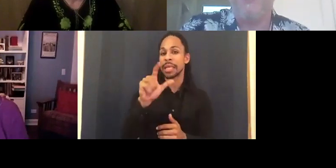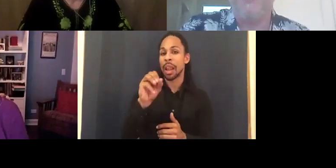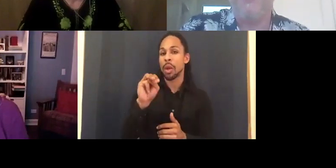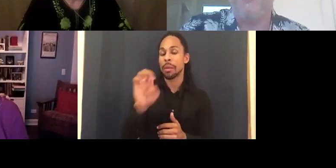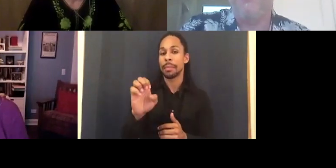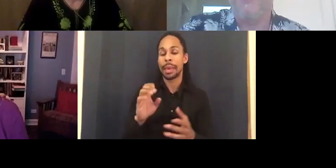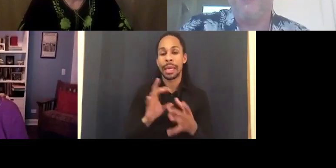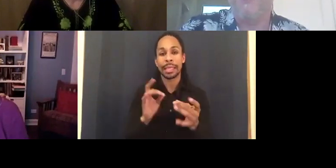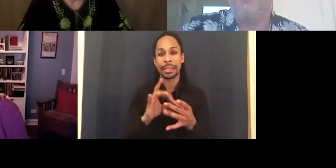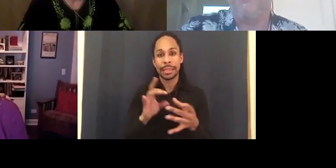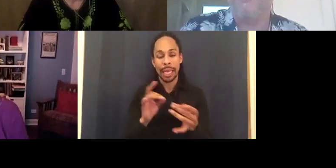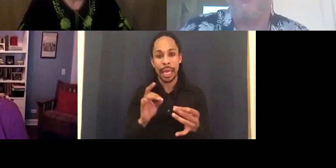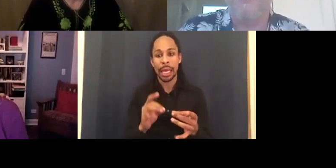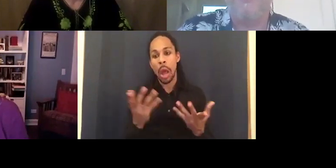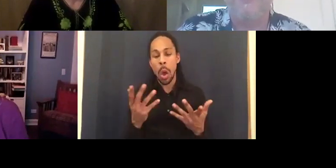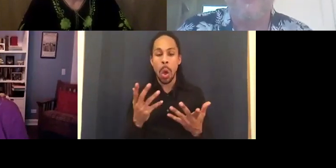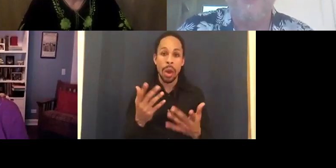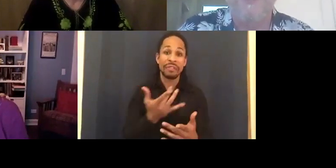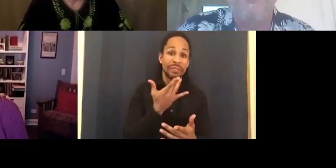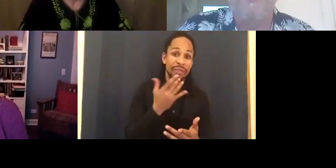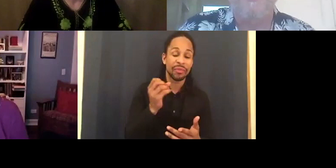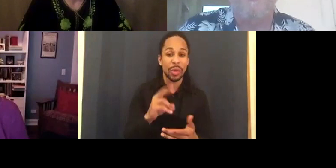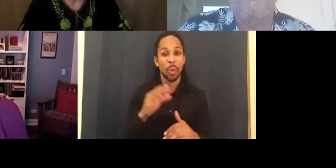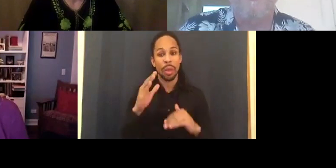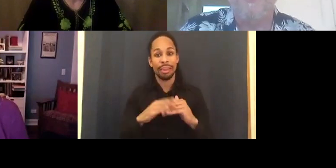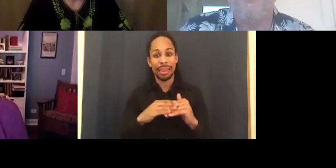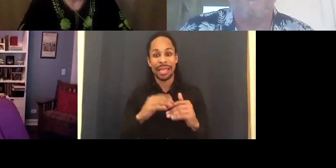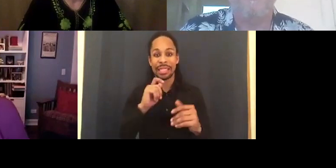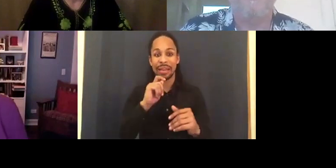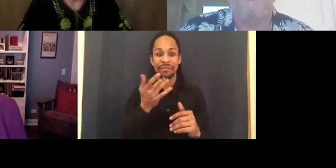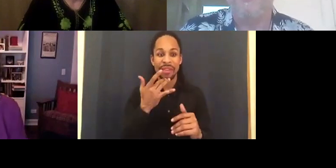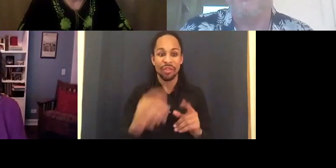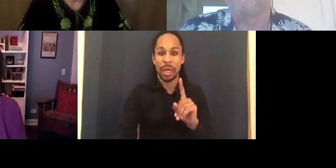a favorite, least favorite kind of person. But I would say million dollar baby.